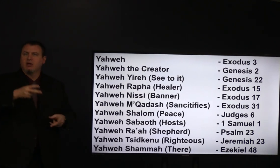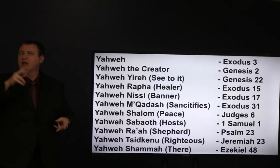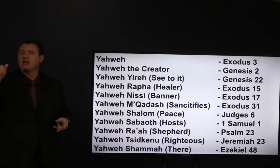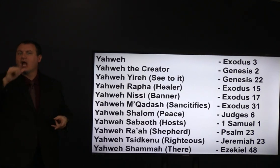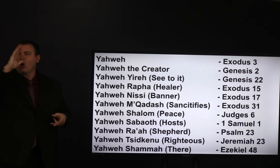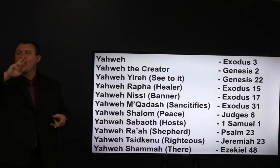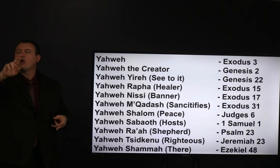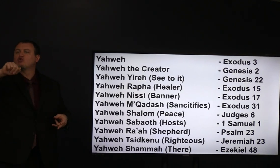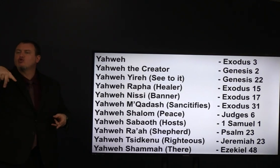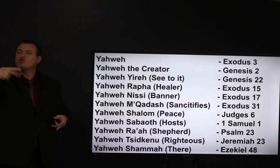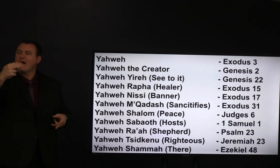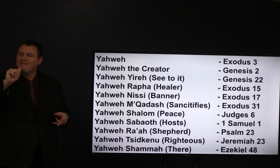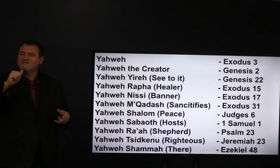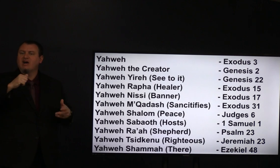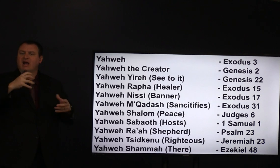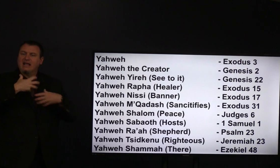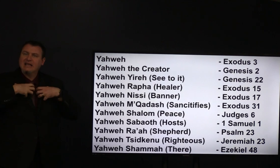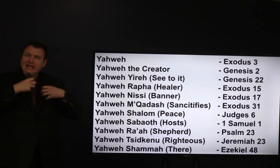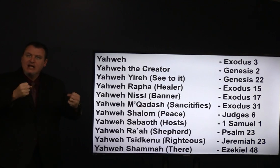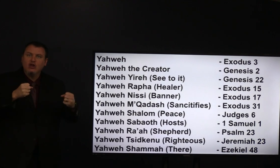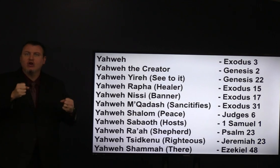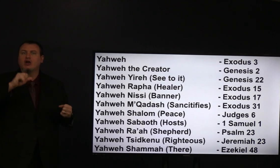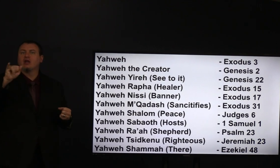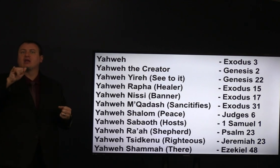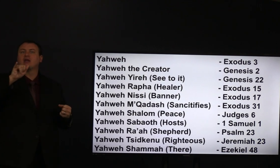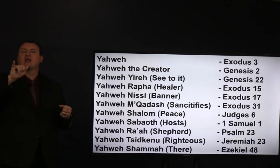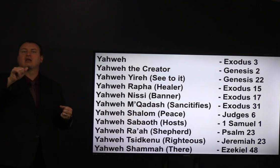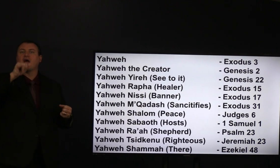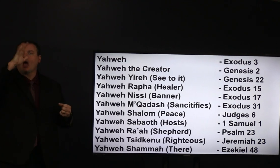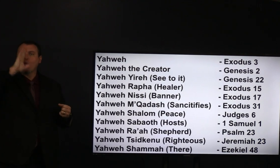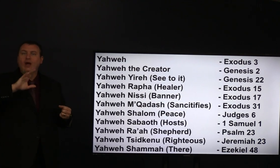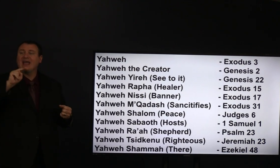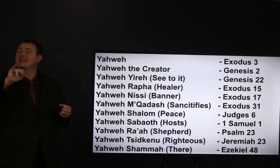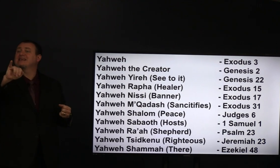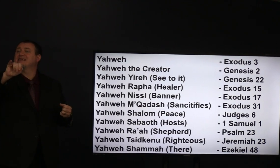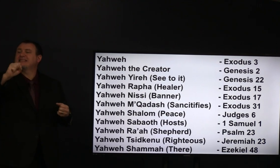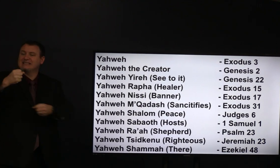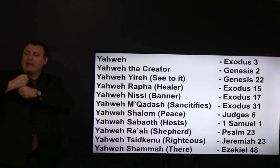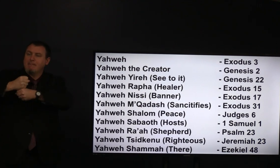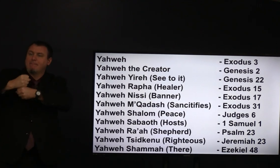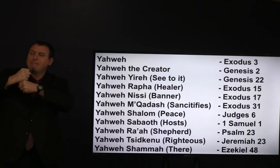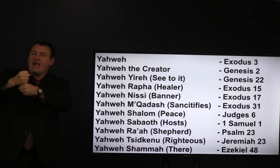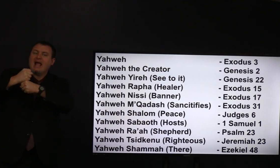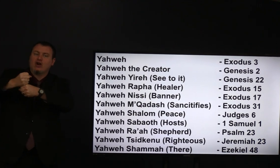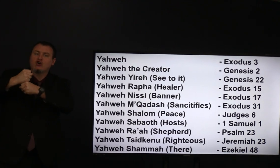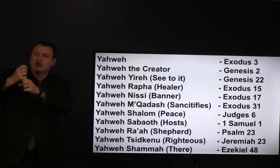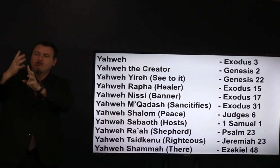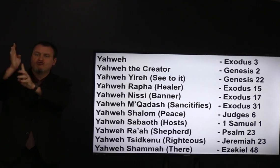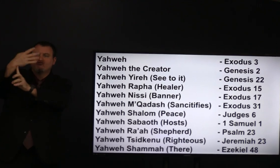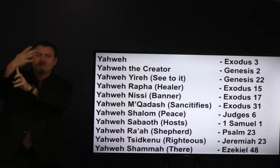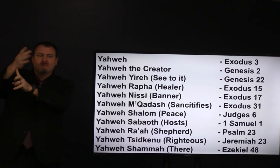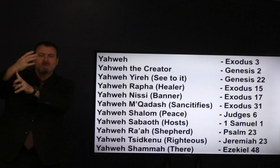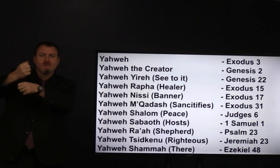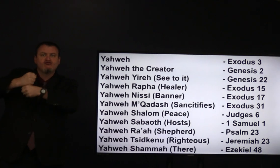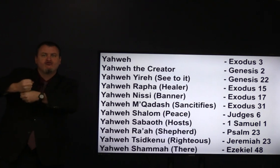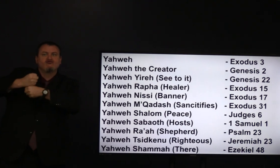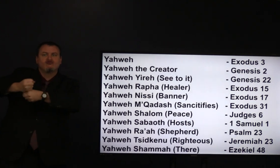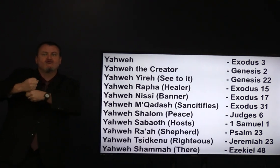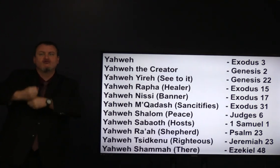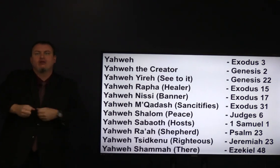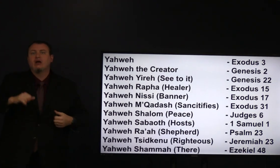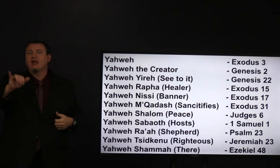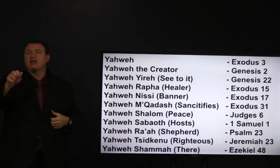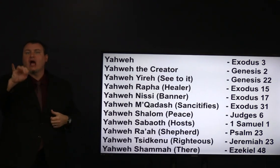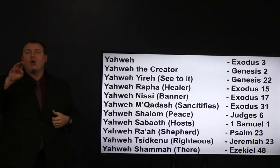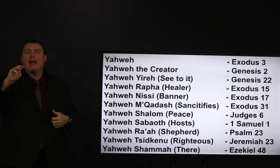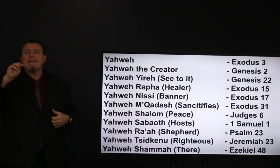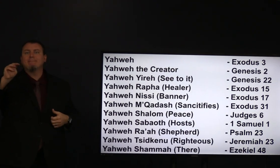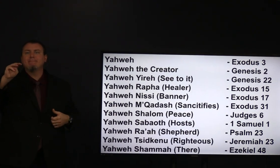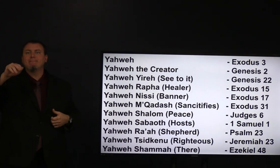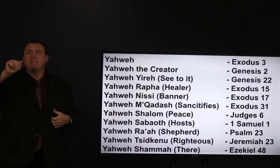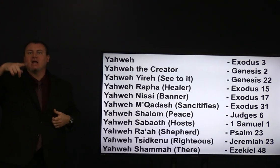Yahweh that take take caretaker Yahweh Rapha the Healer Yahweh nisi the banner